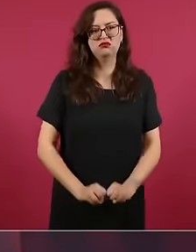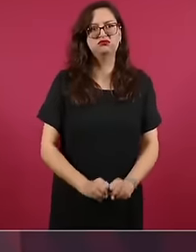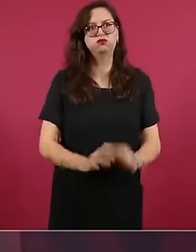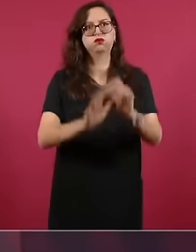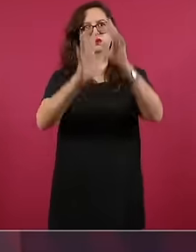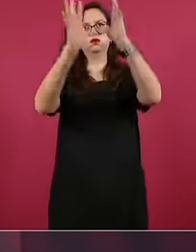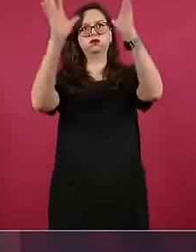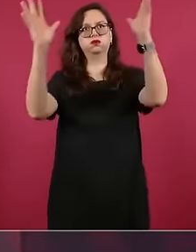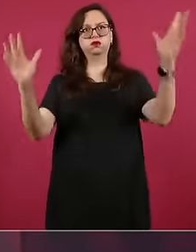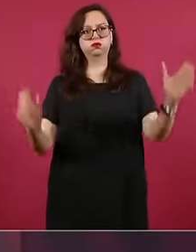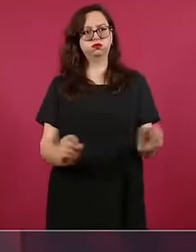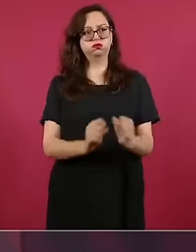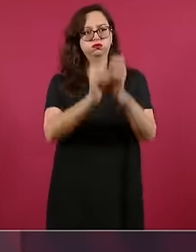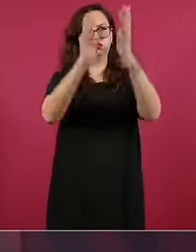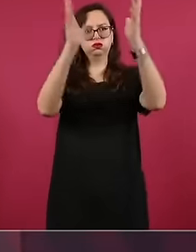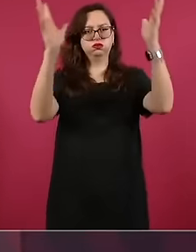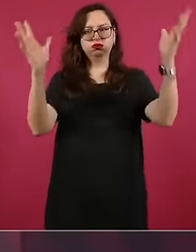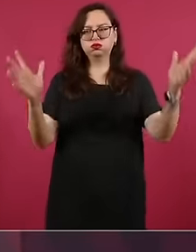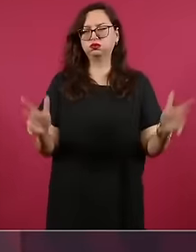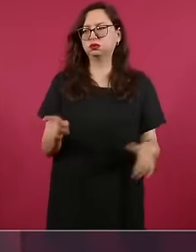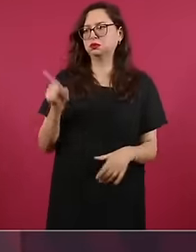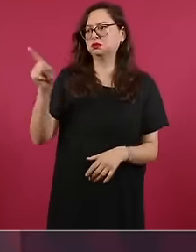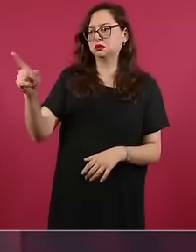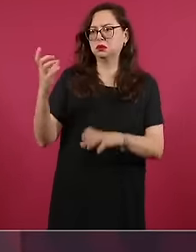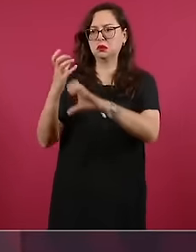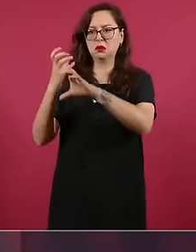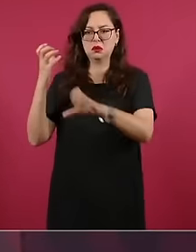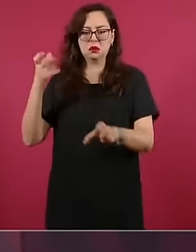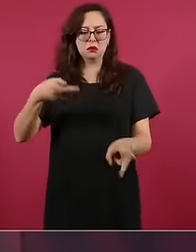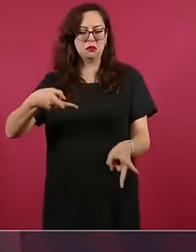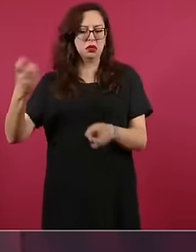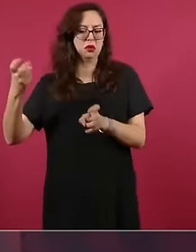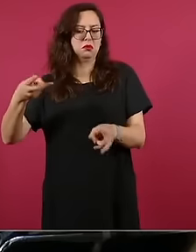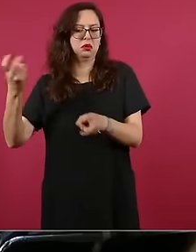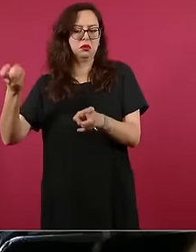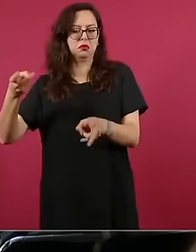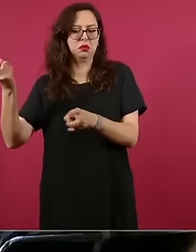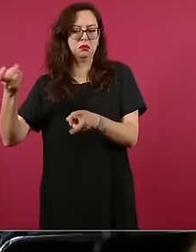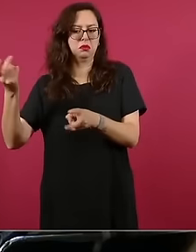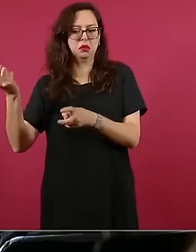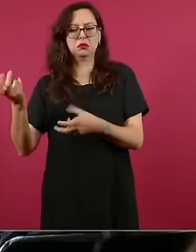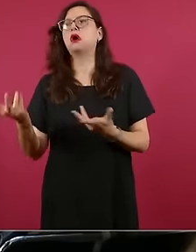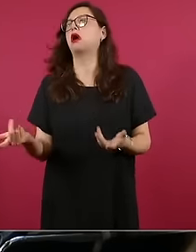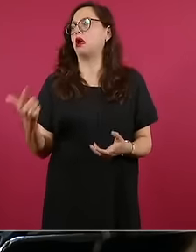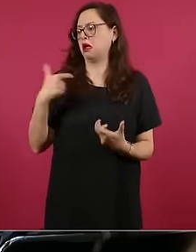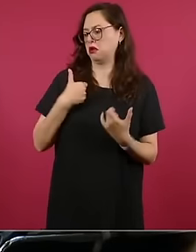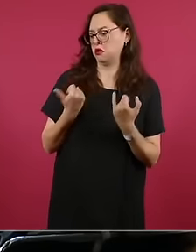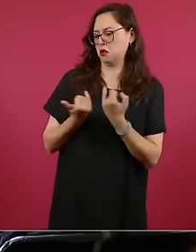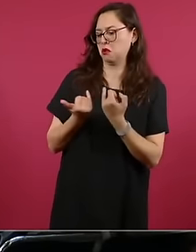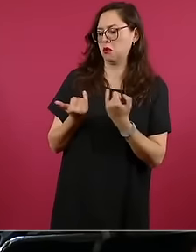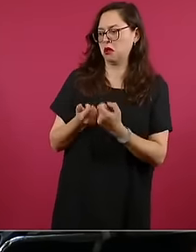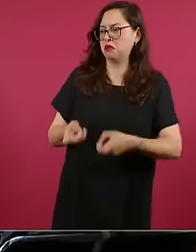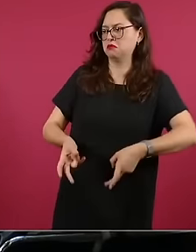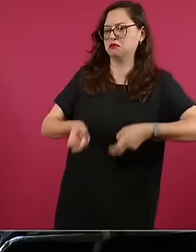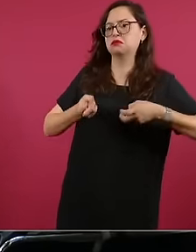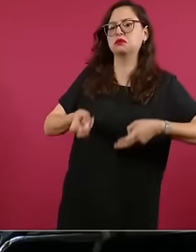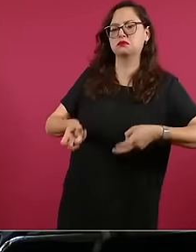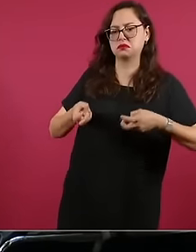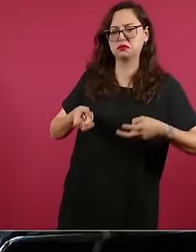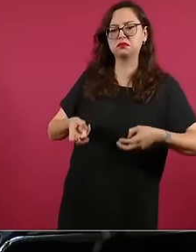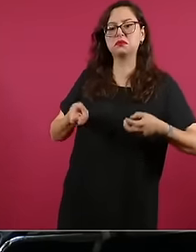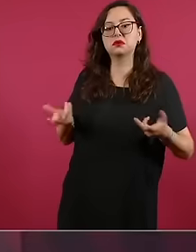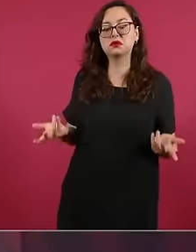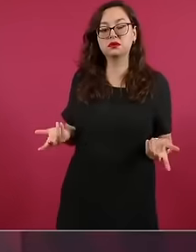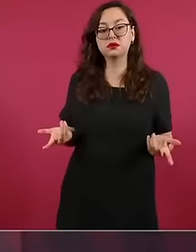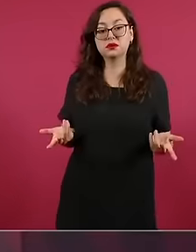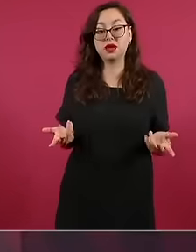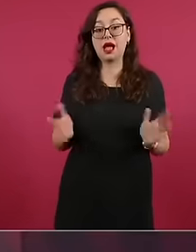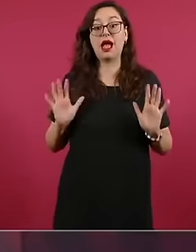you arrive they steal the money Why don't we? So if they don't steal the money at the top